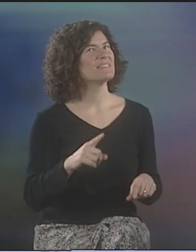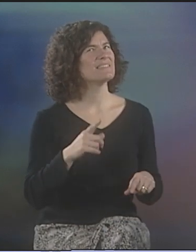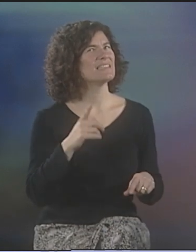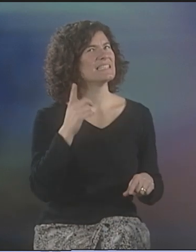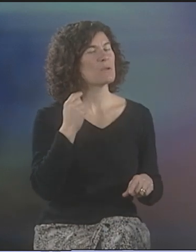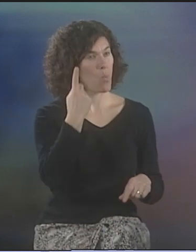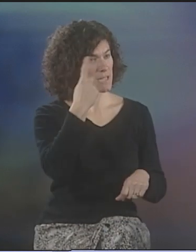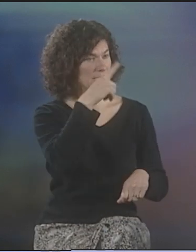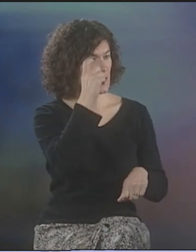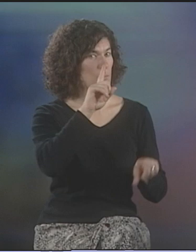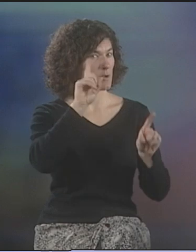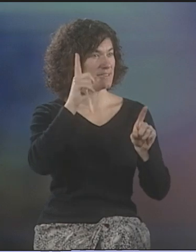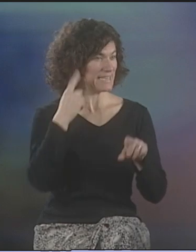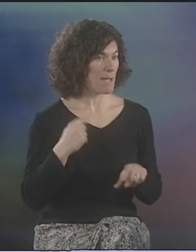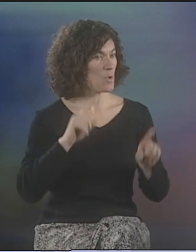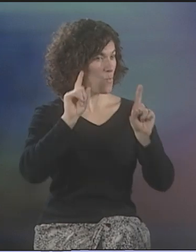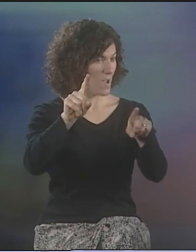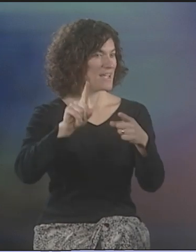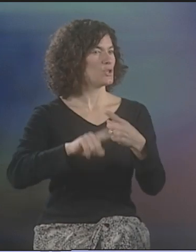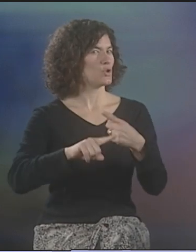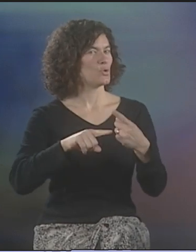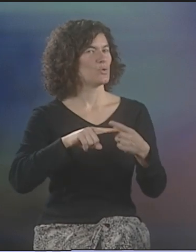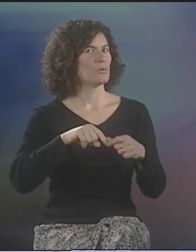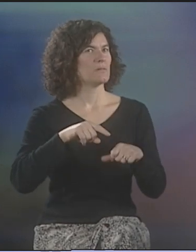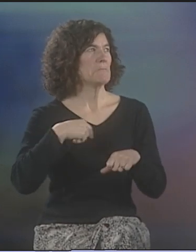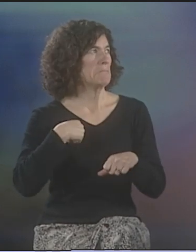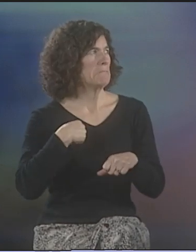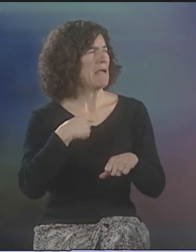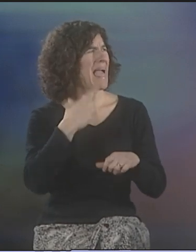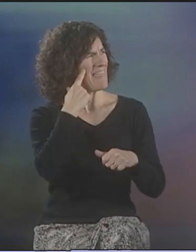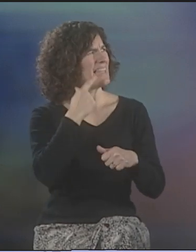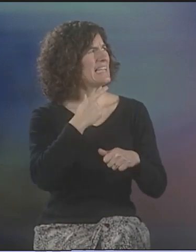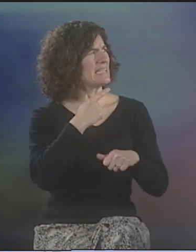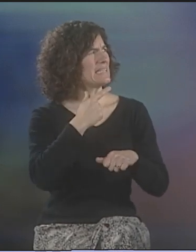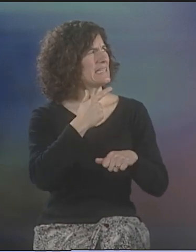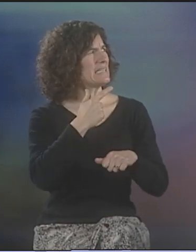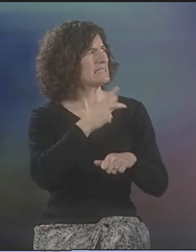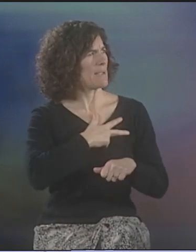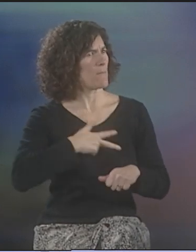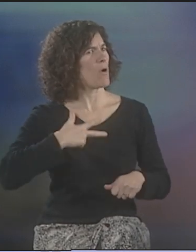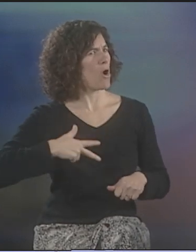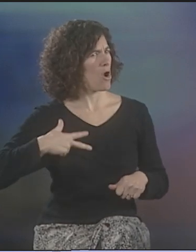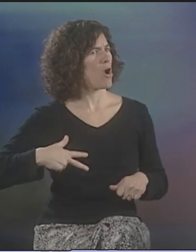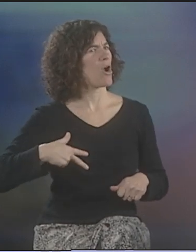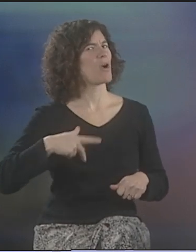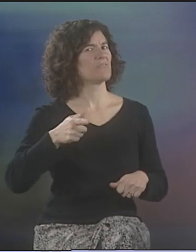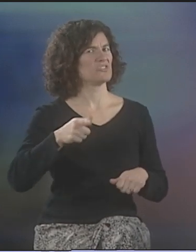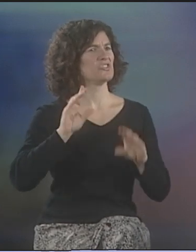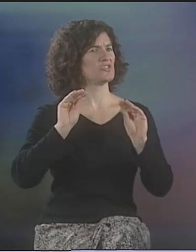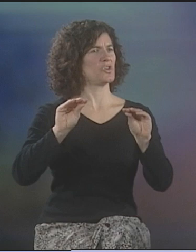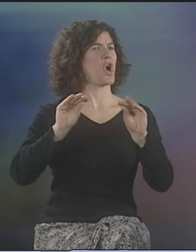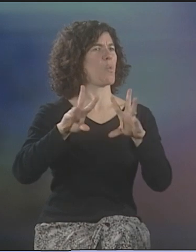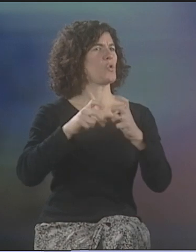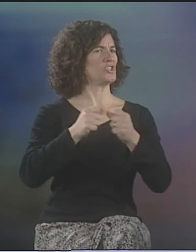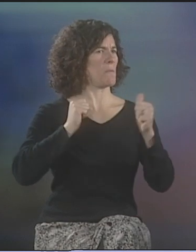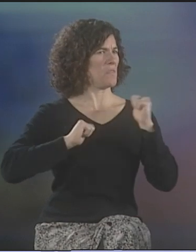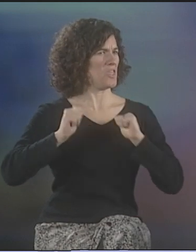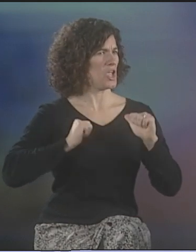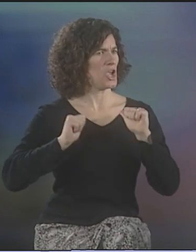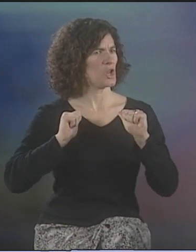IT WAS FAR OUT. SO, WHAT HAPPENED WAS, LET'S SEE. DEBBIE WENT DURING THE SUMMERTIME. I THINK SHE WENT TO DENMARK